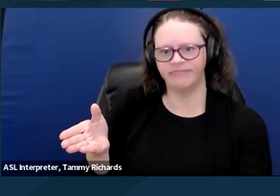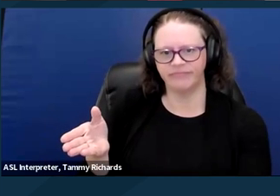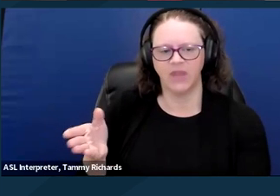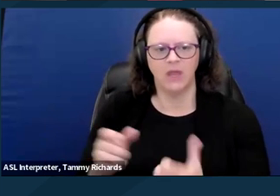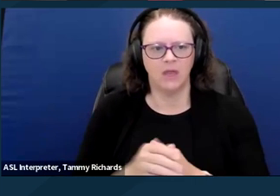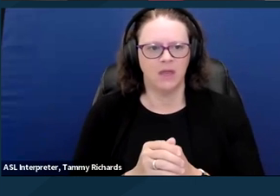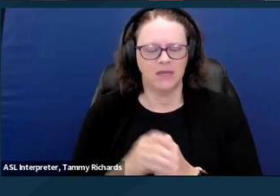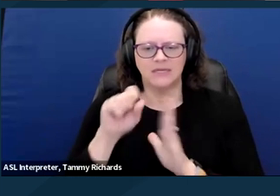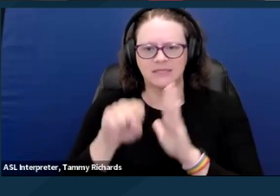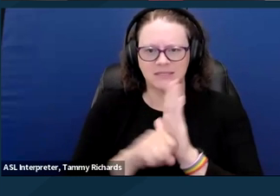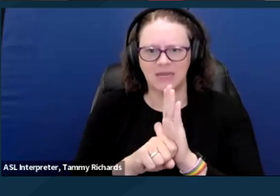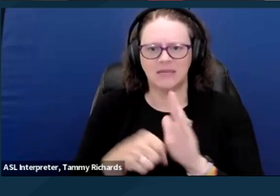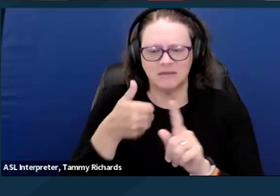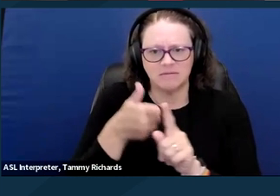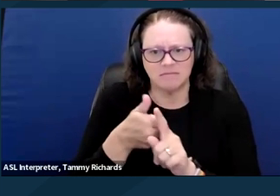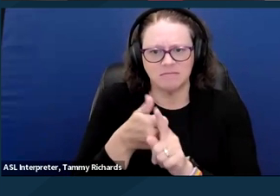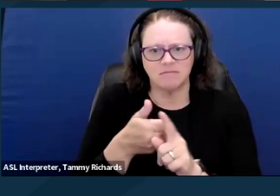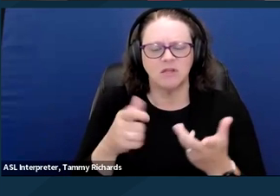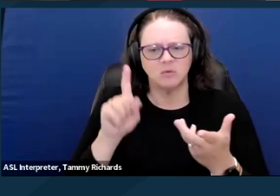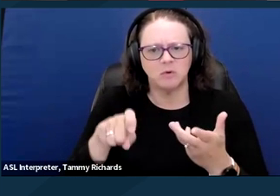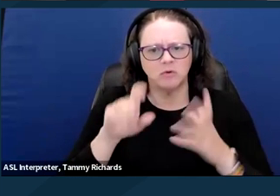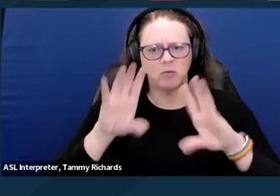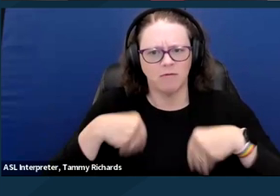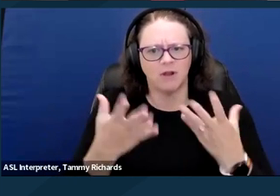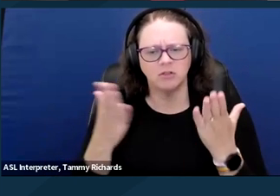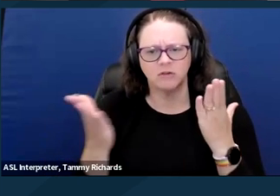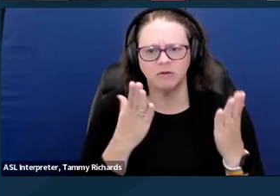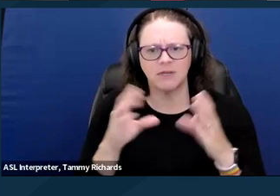in the most integrated setting appropriate to a person's needs.